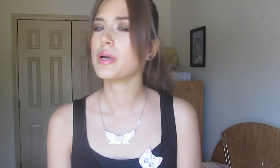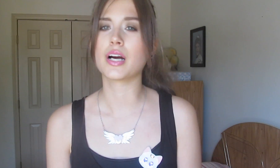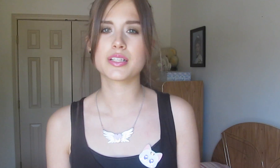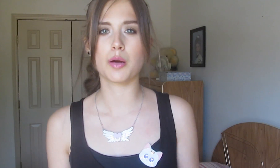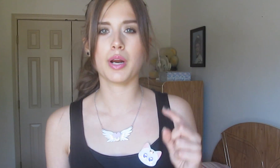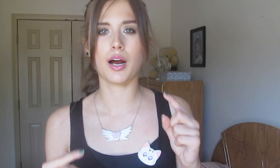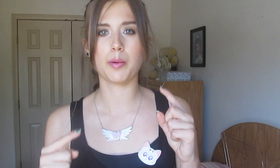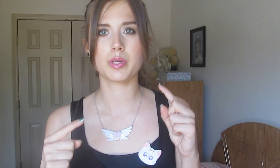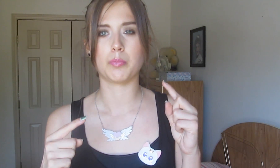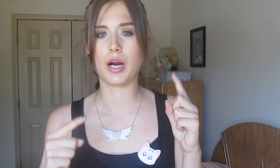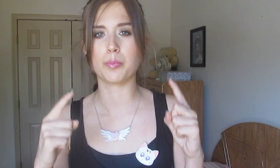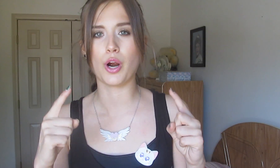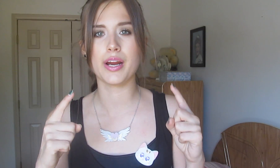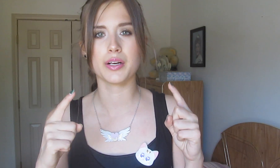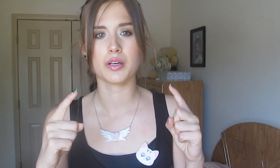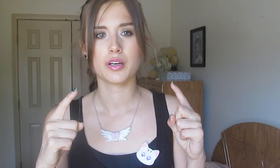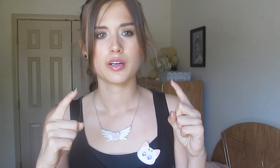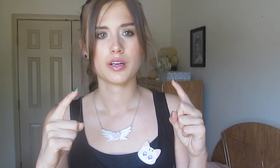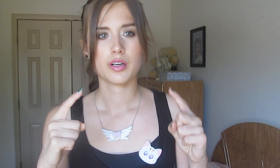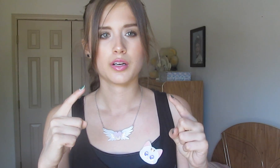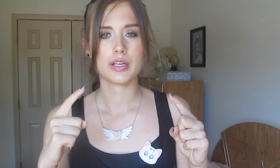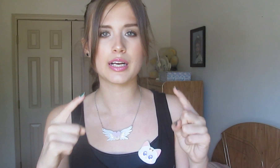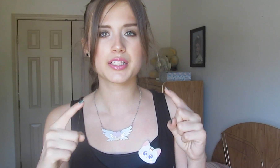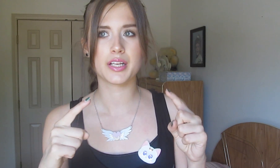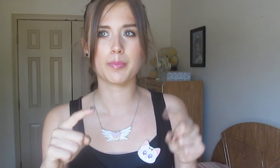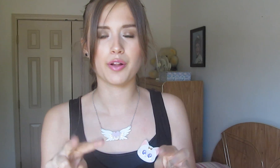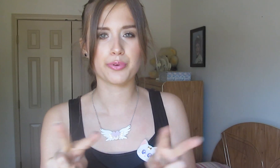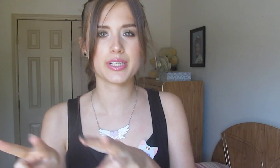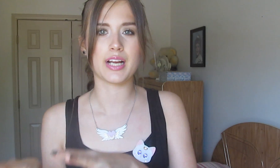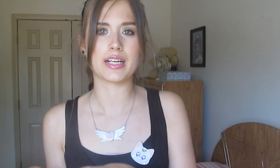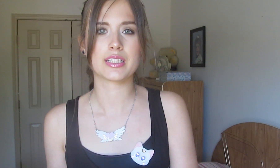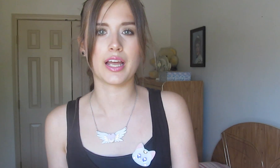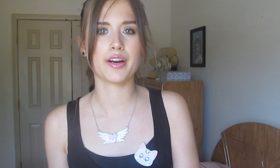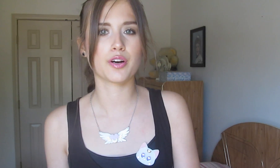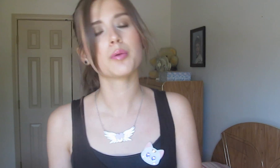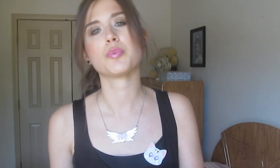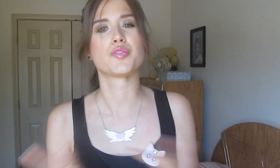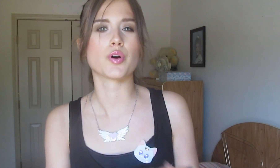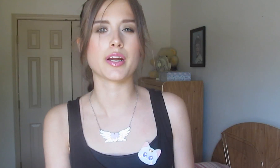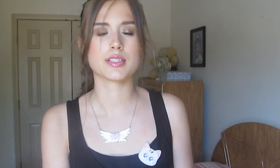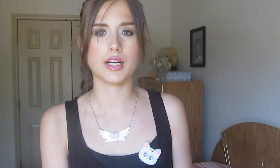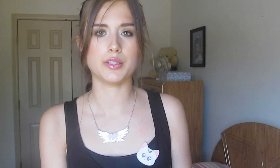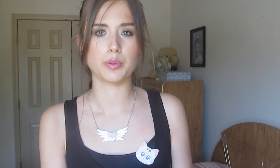Because, sometimes, my brain gets it about three seconds later before they decide to